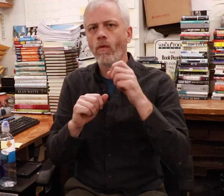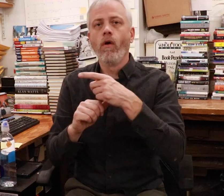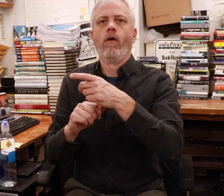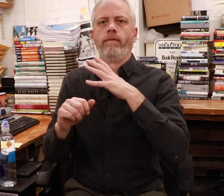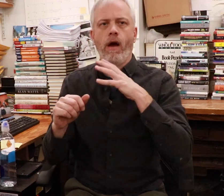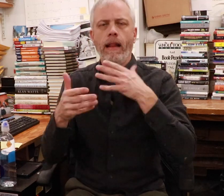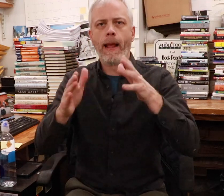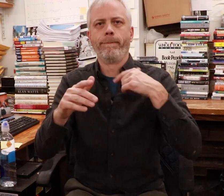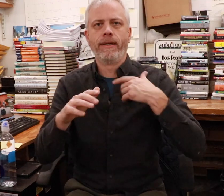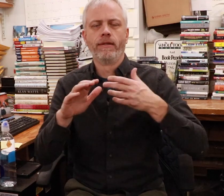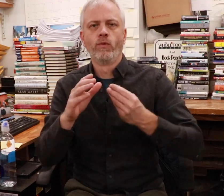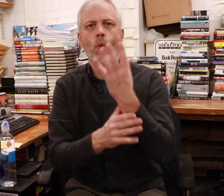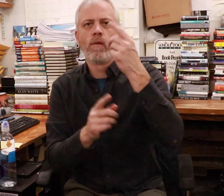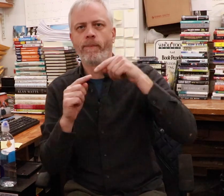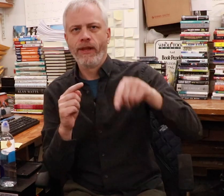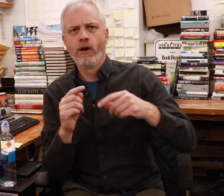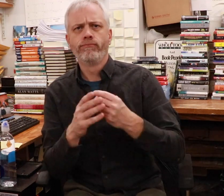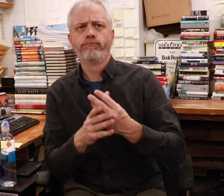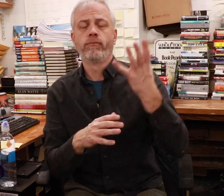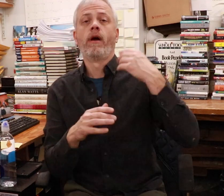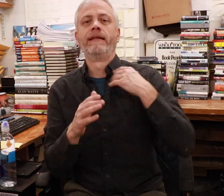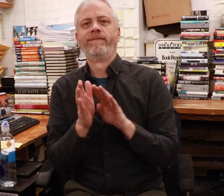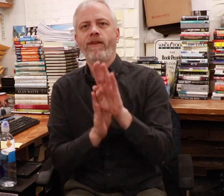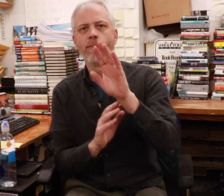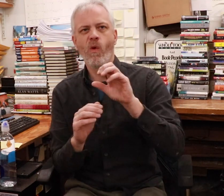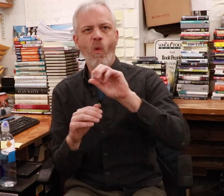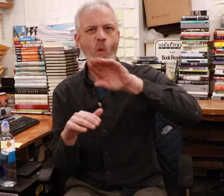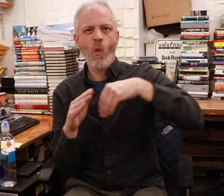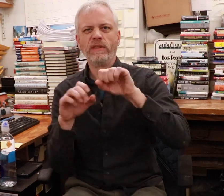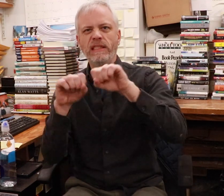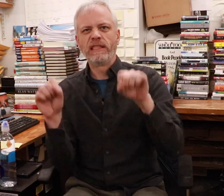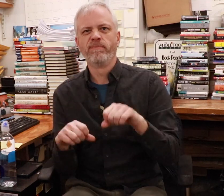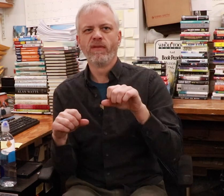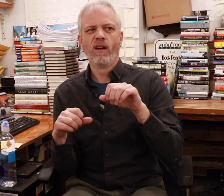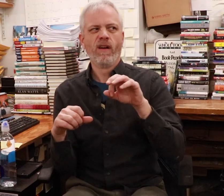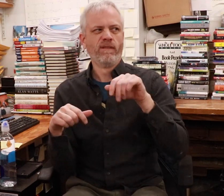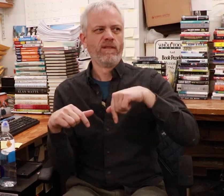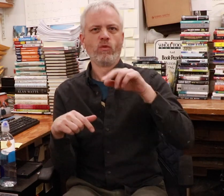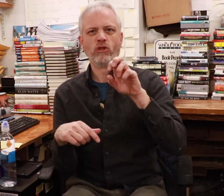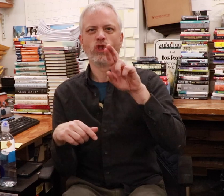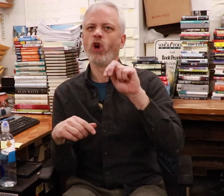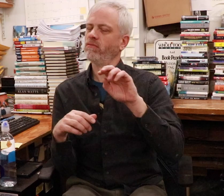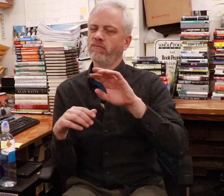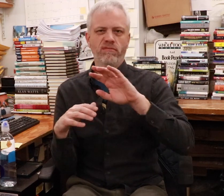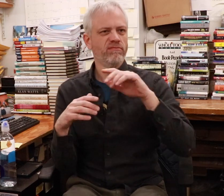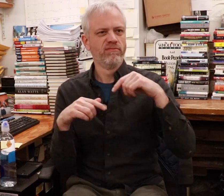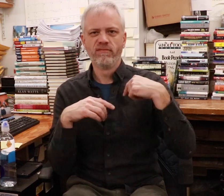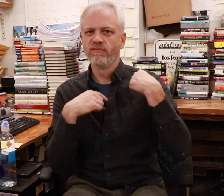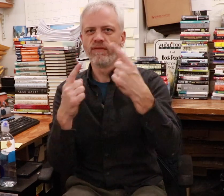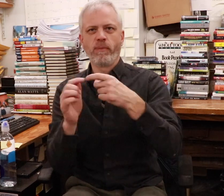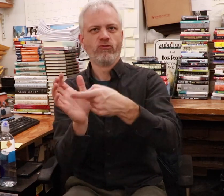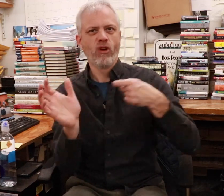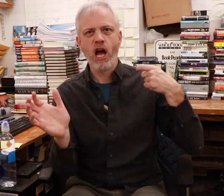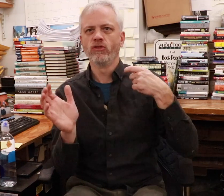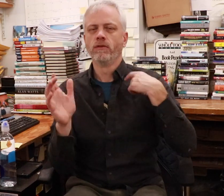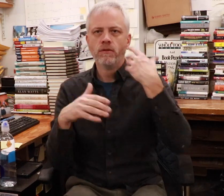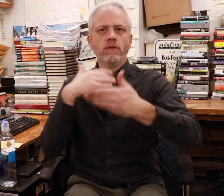They let me grow in this position and I got to develop the whole system for returns from scratch.